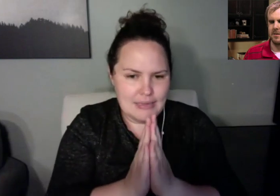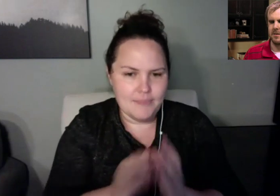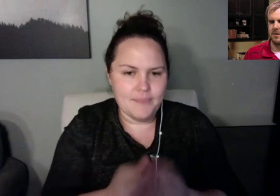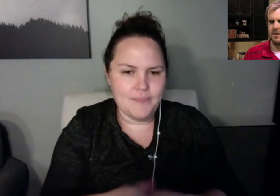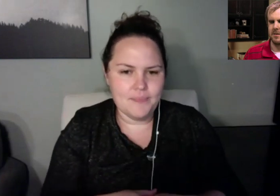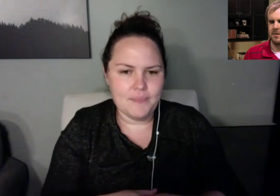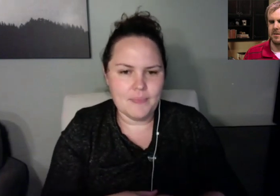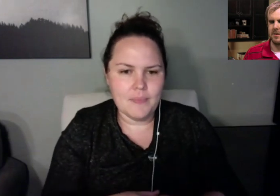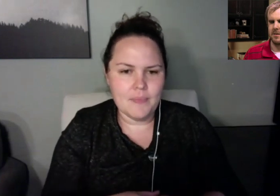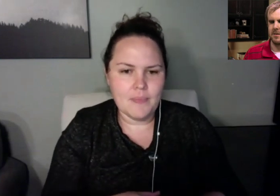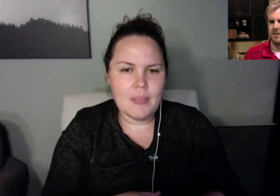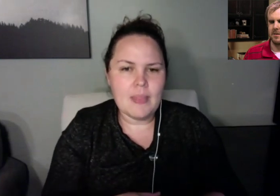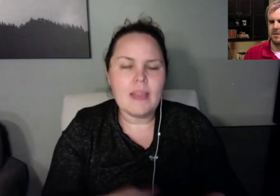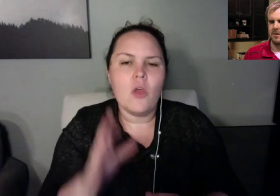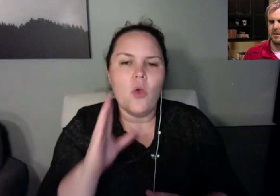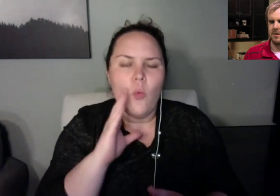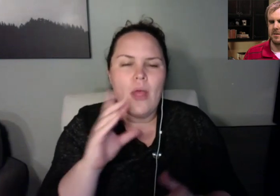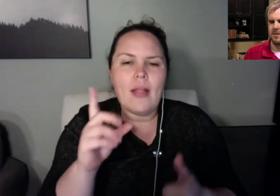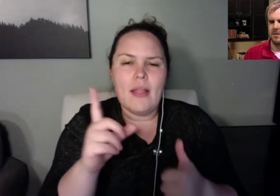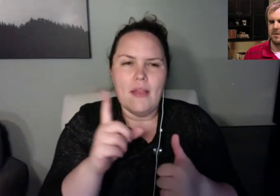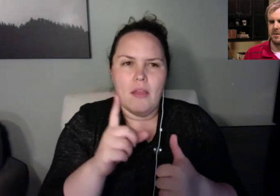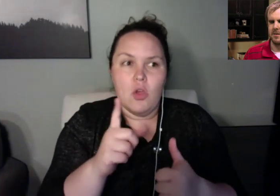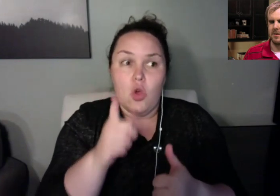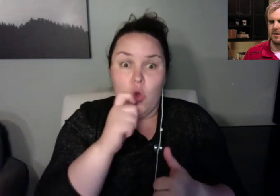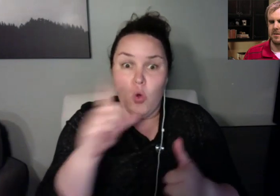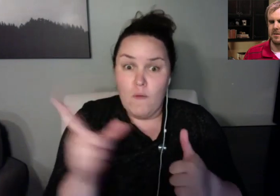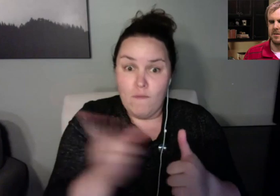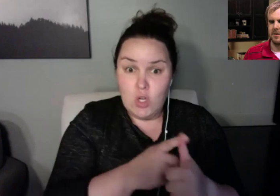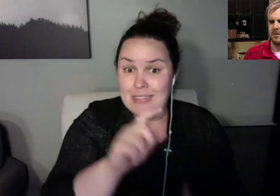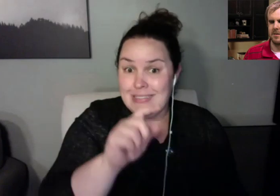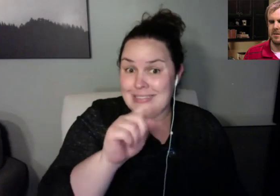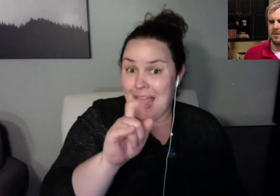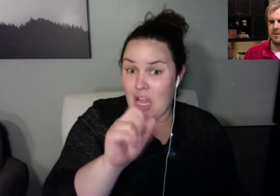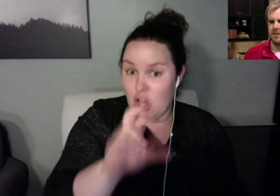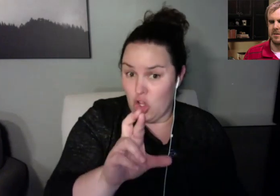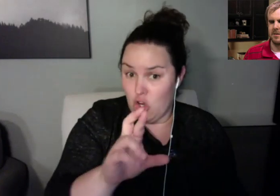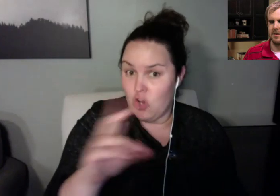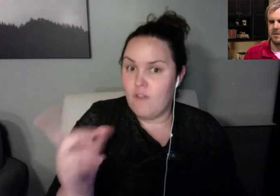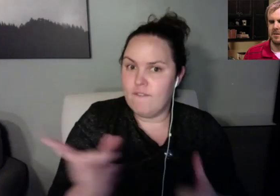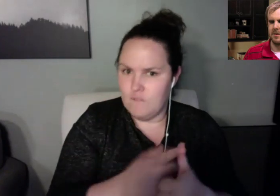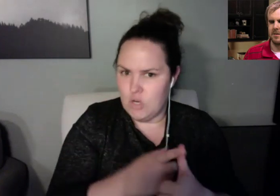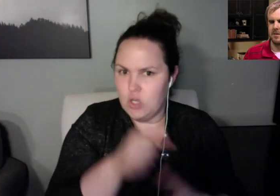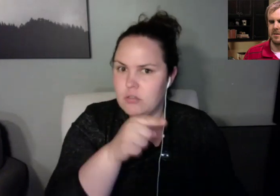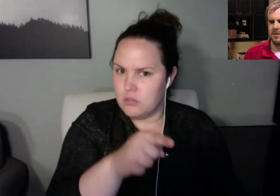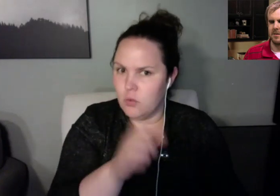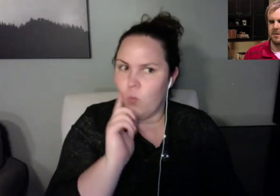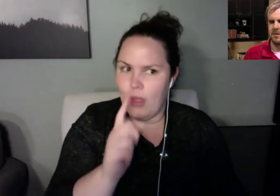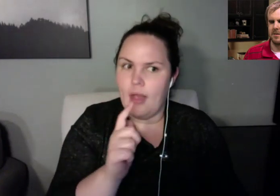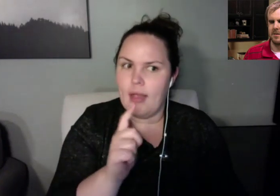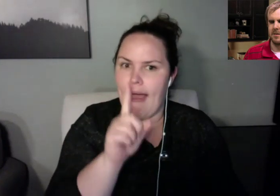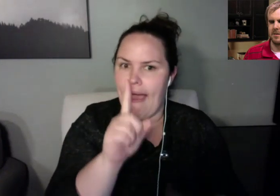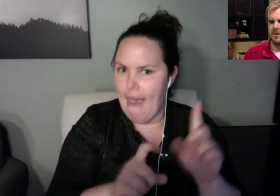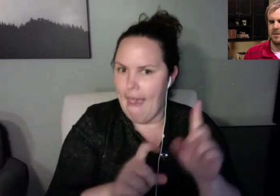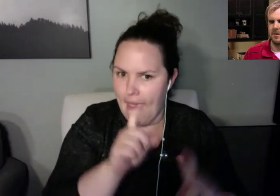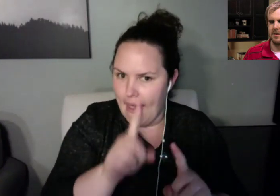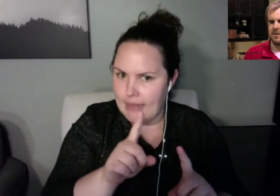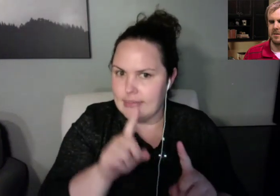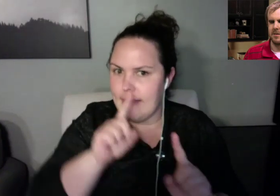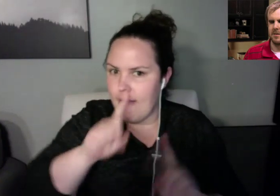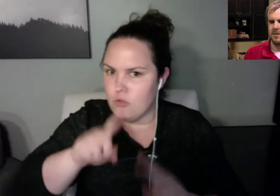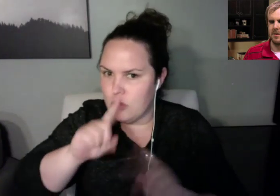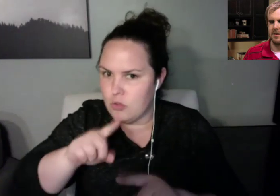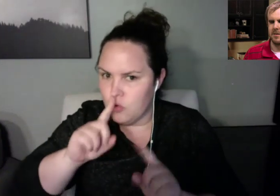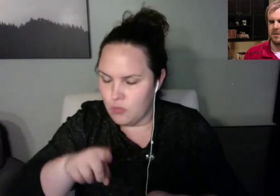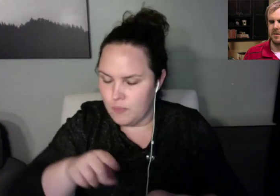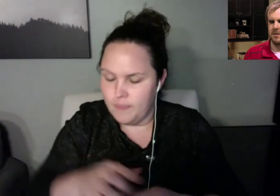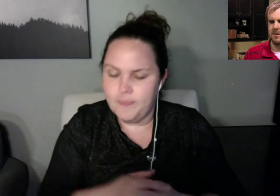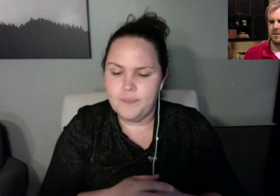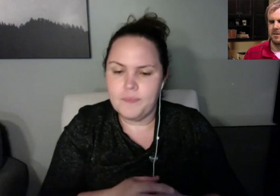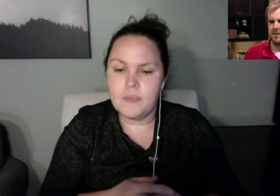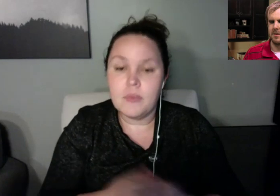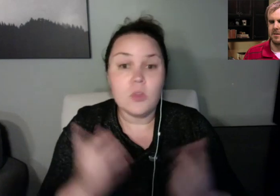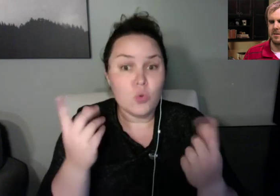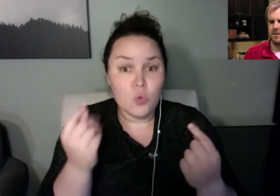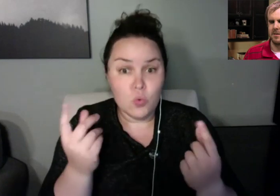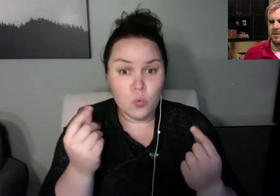And the thing is, I could put some bigger tires on it, and I think I can get I think